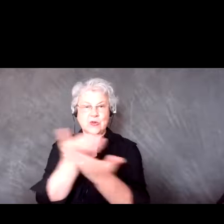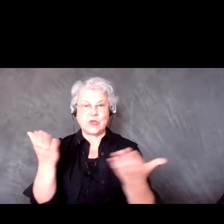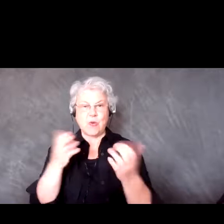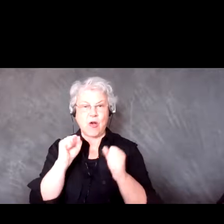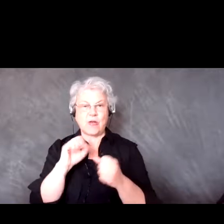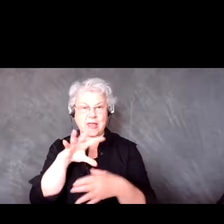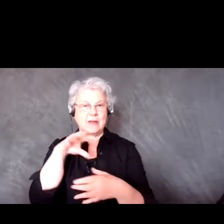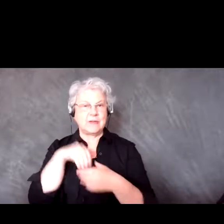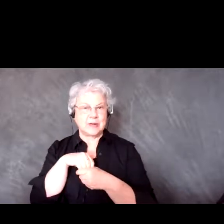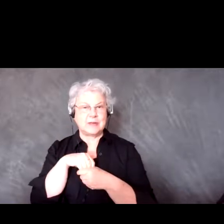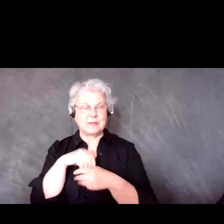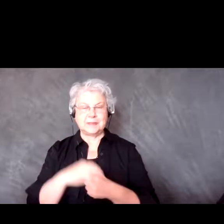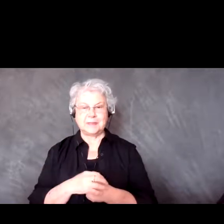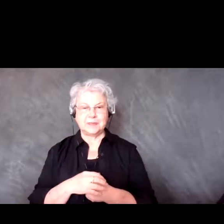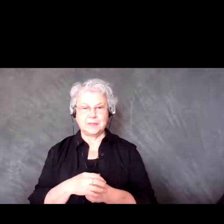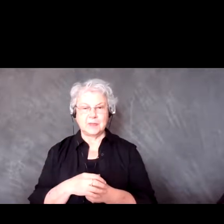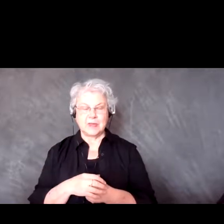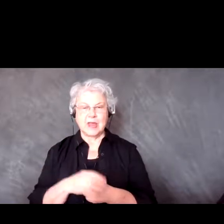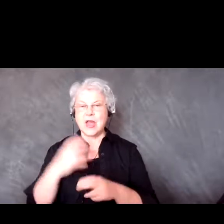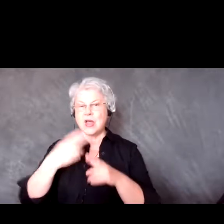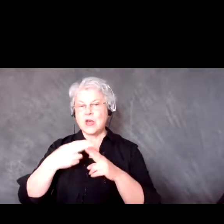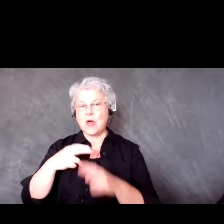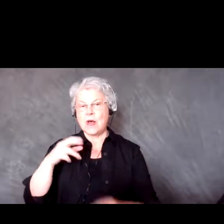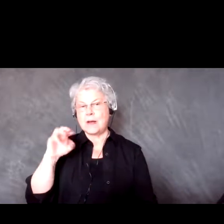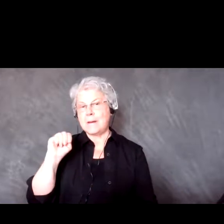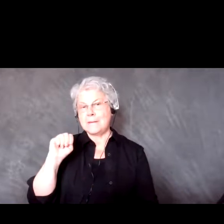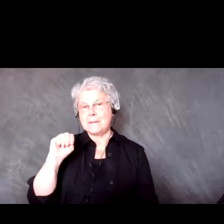It is called Miro, I don’t know how many people here have used Miro or heard of